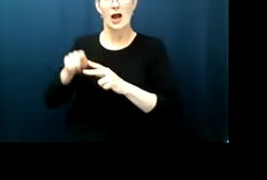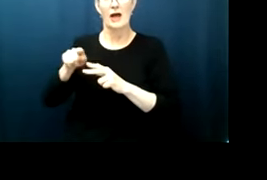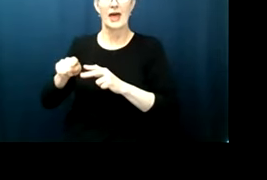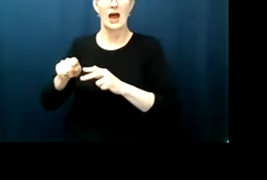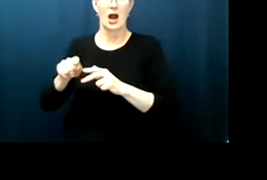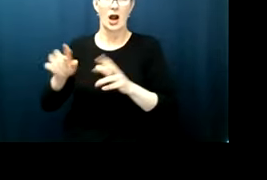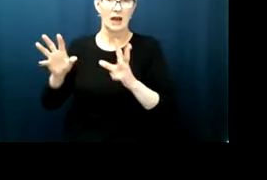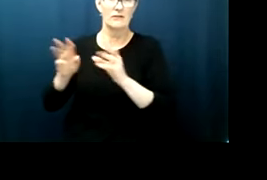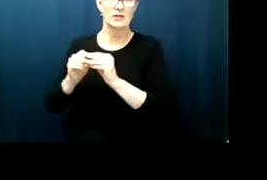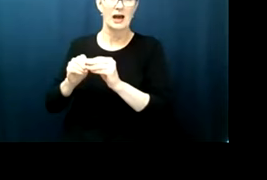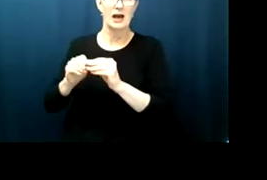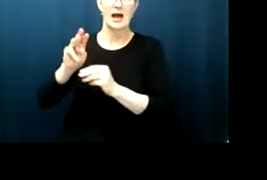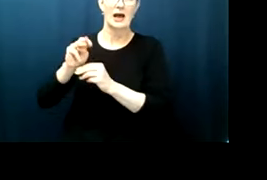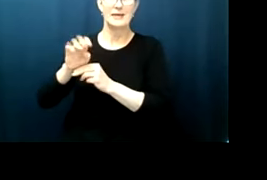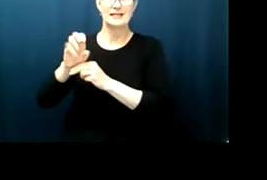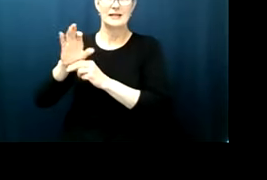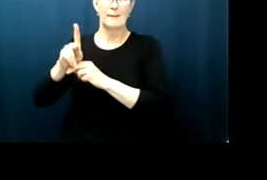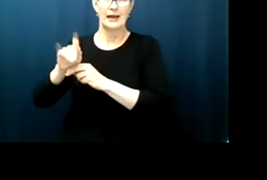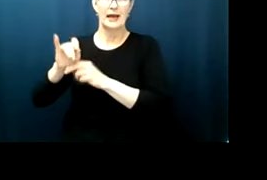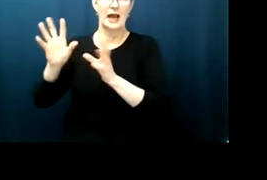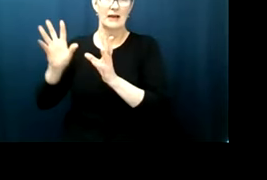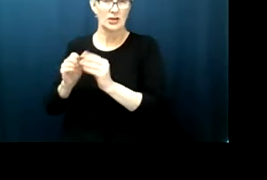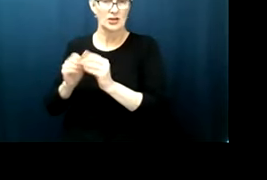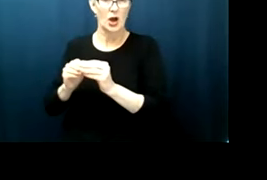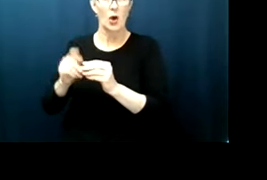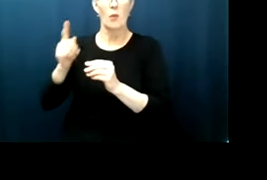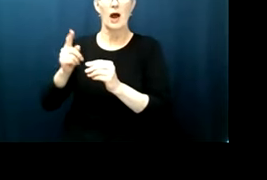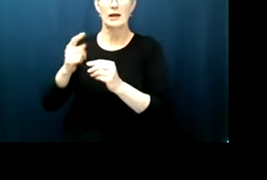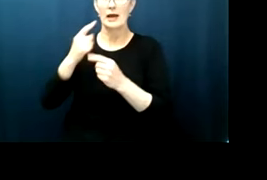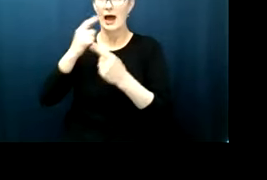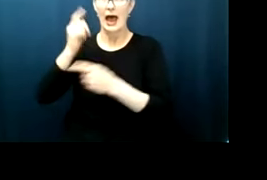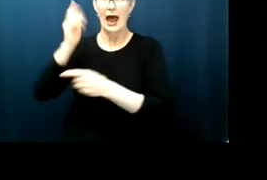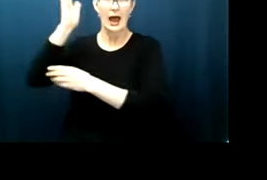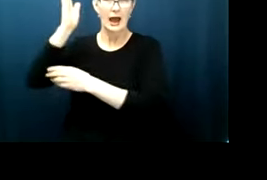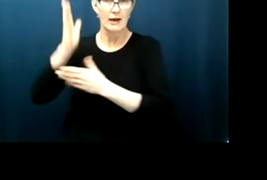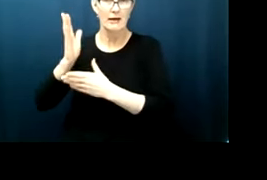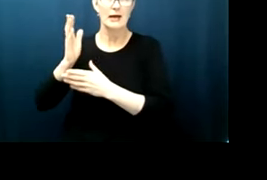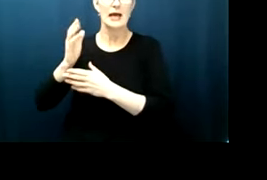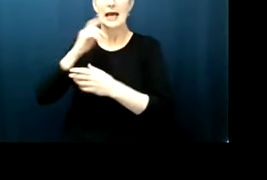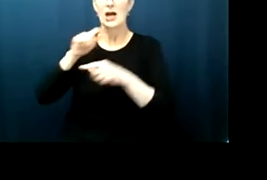testimony by civil rights activist fannie lou hamer who testified on live television much to